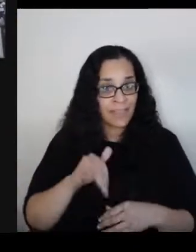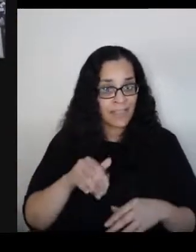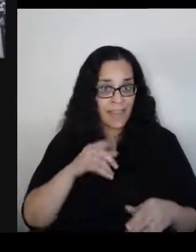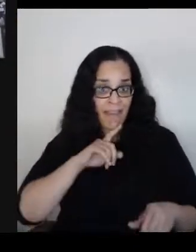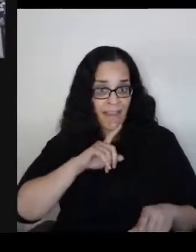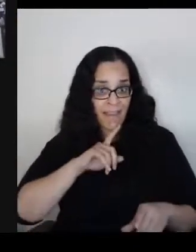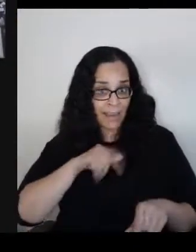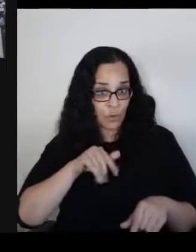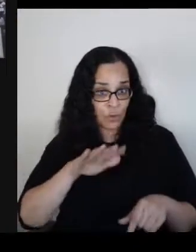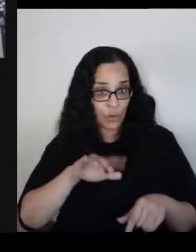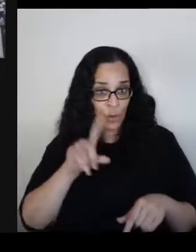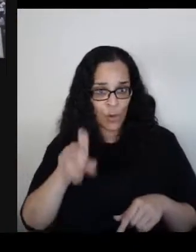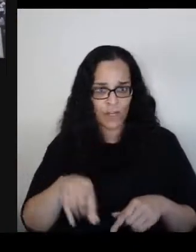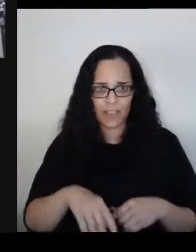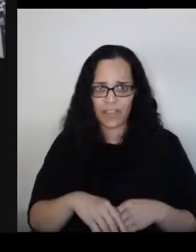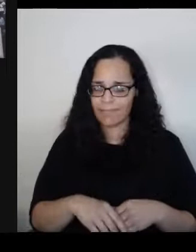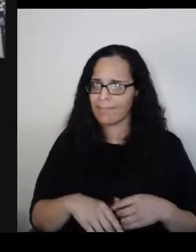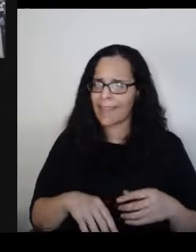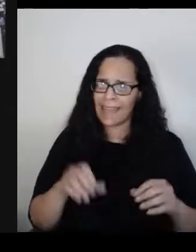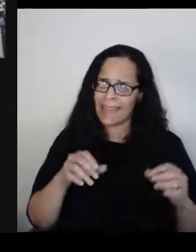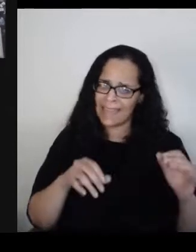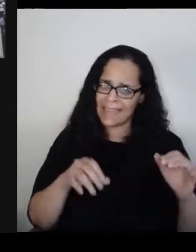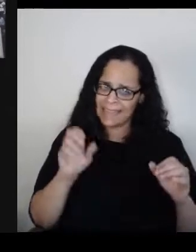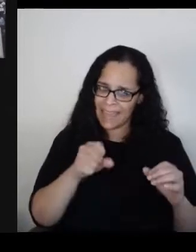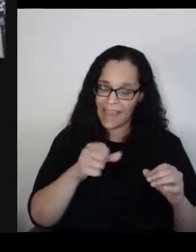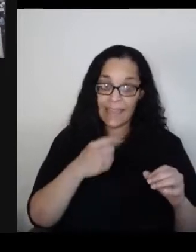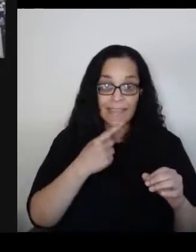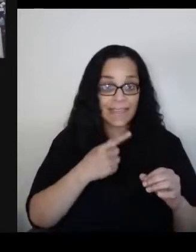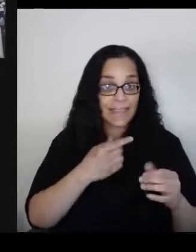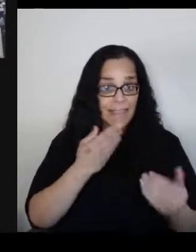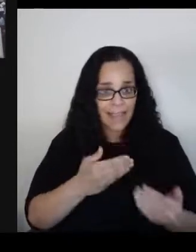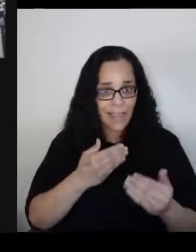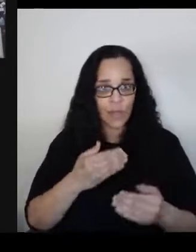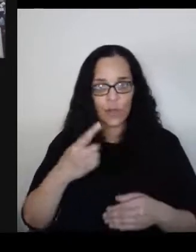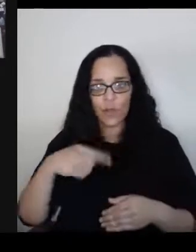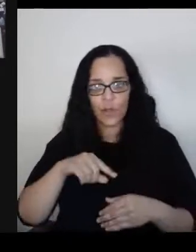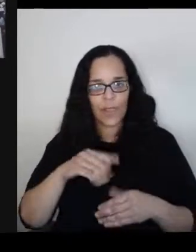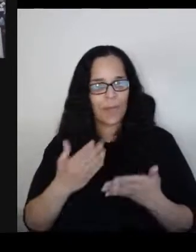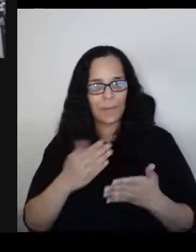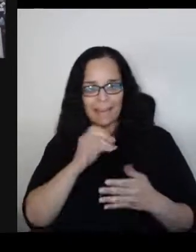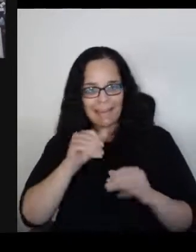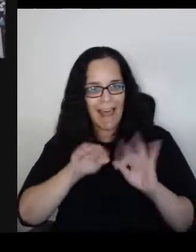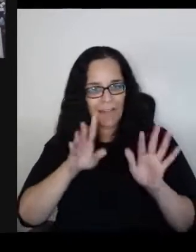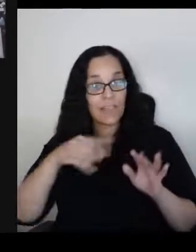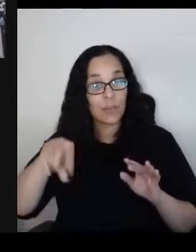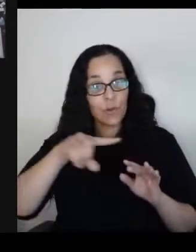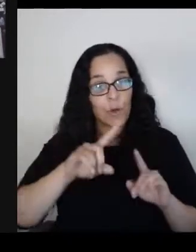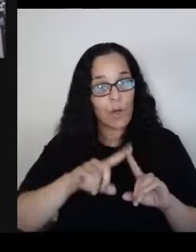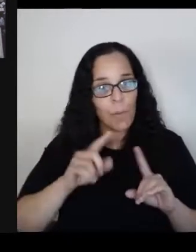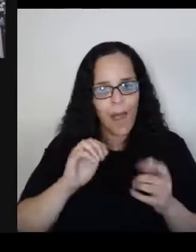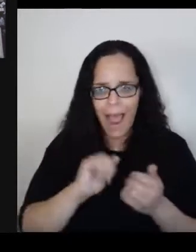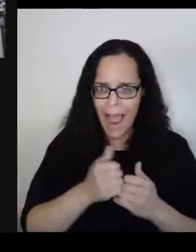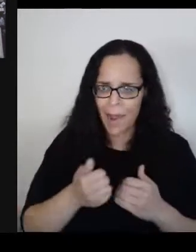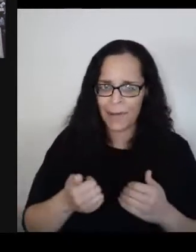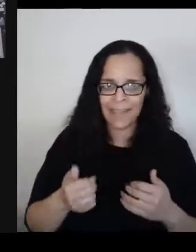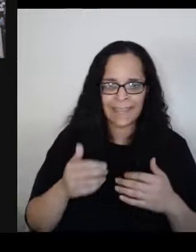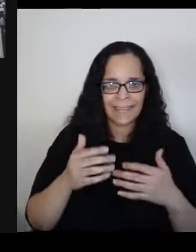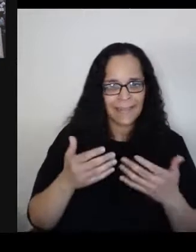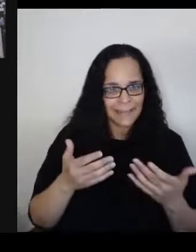I think one of the things that may not be obvious to you is just how palpable and powerful your stories are